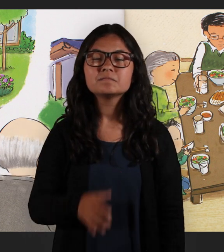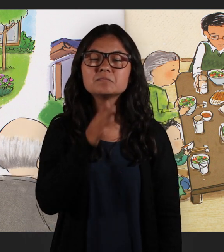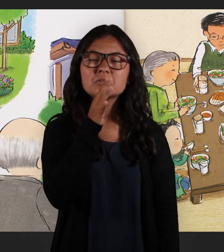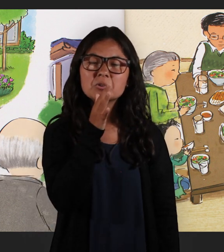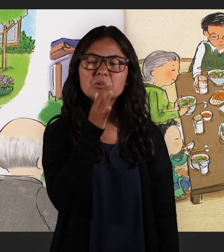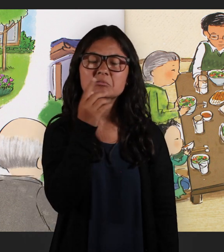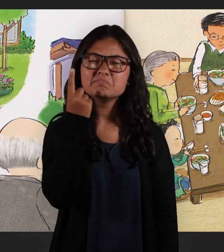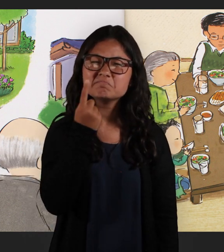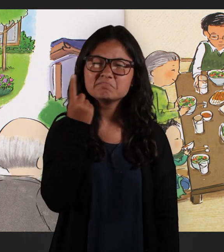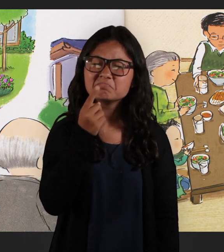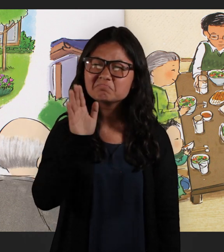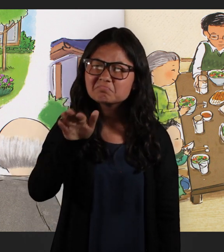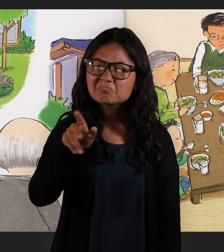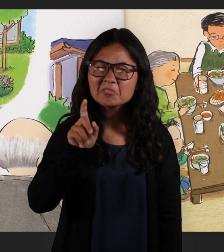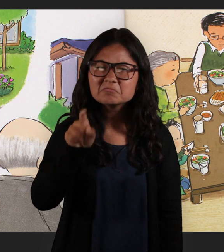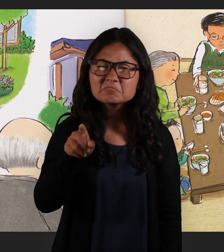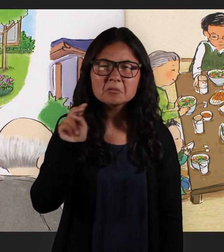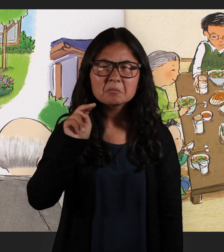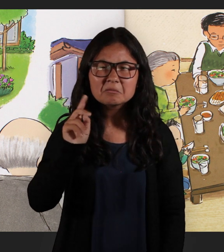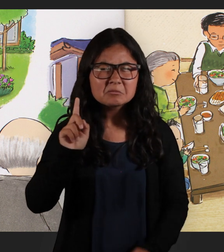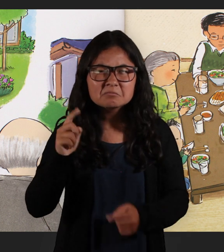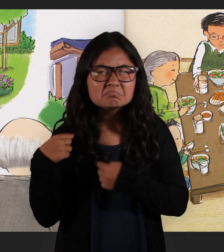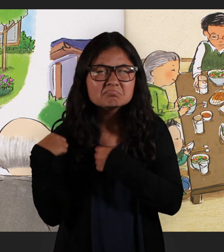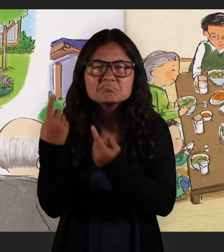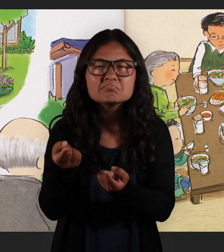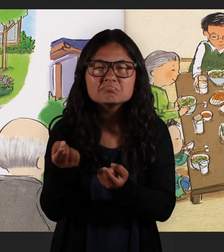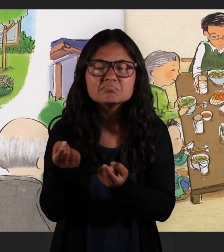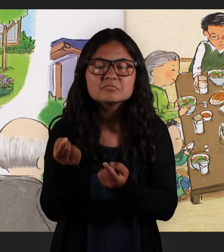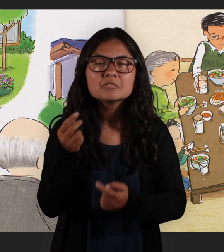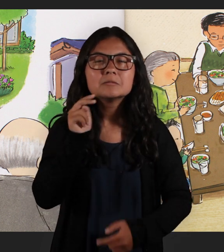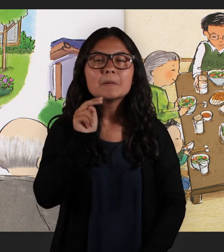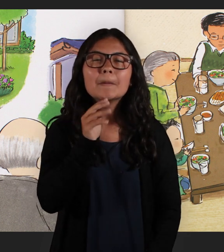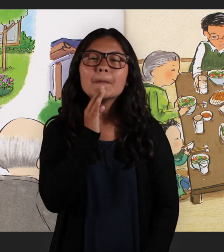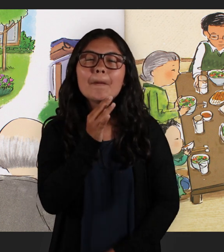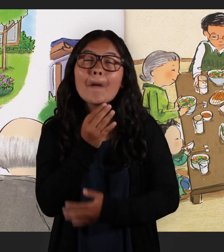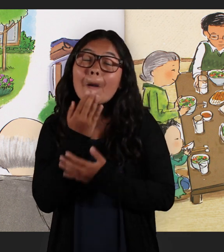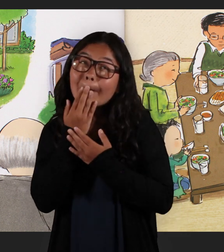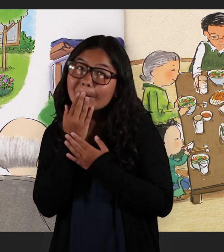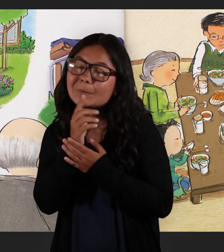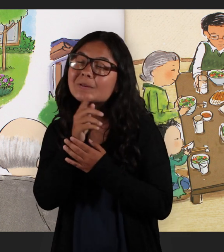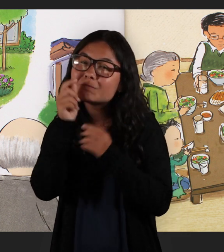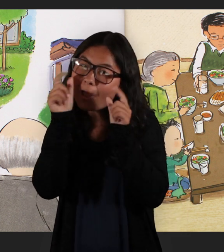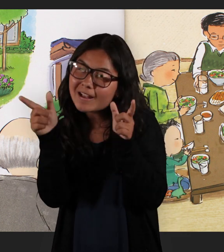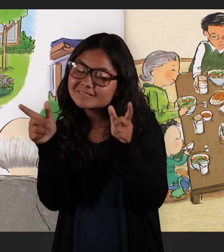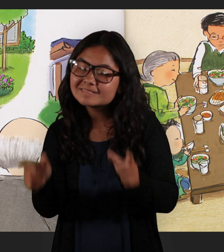When Mother asked where they had been, Natsumi replied, "It's a surprise."